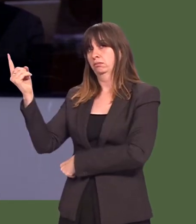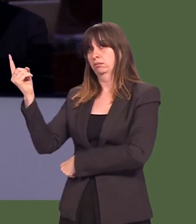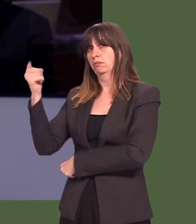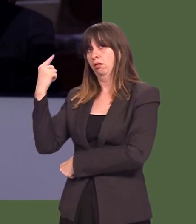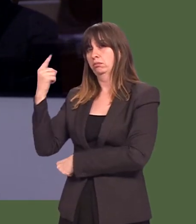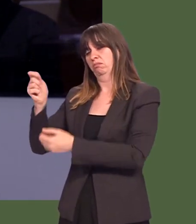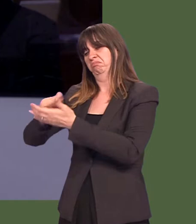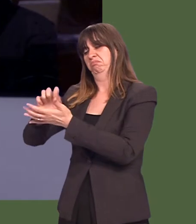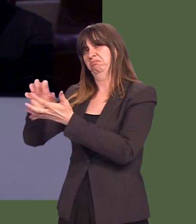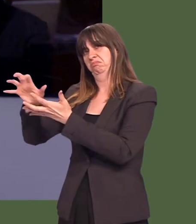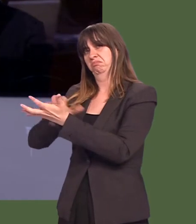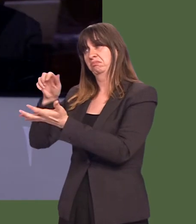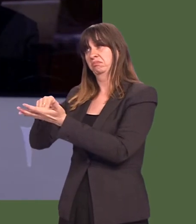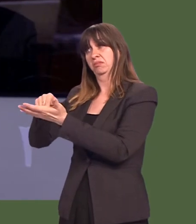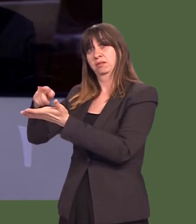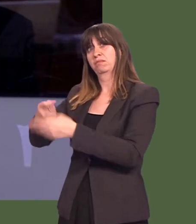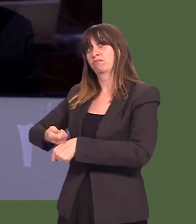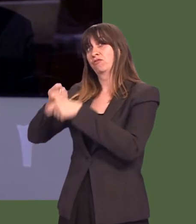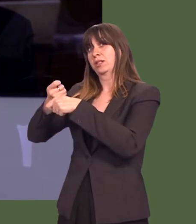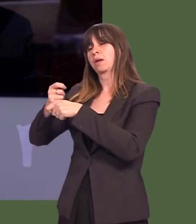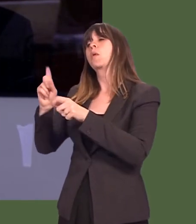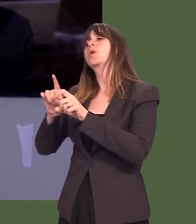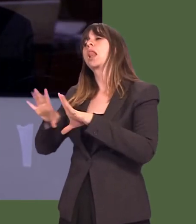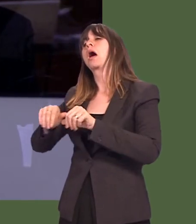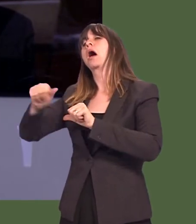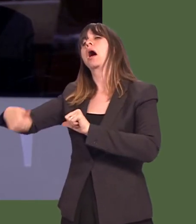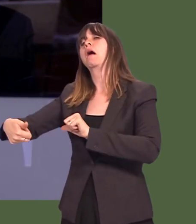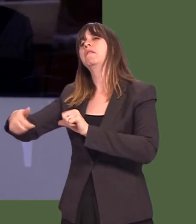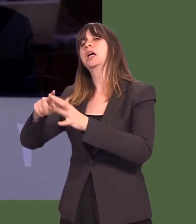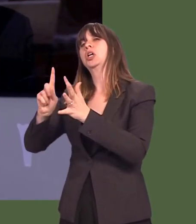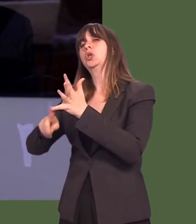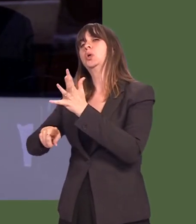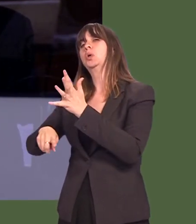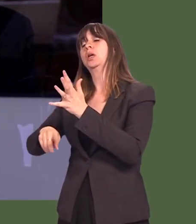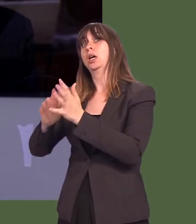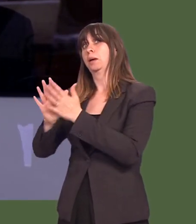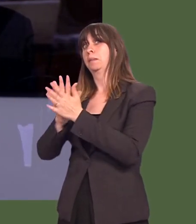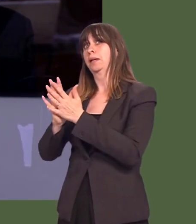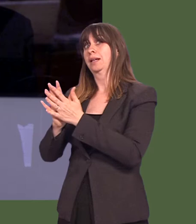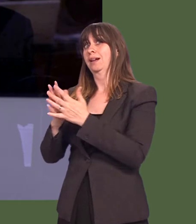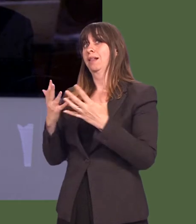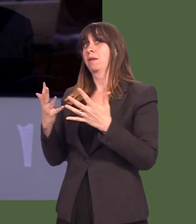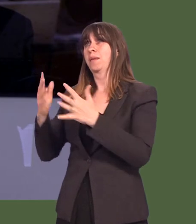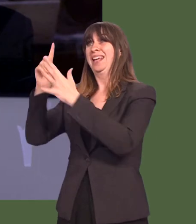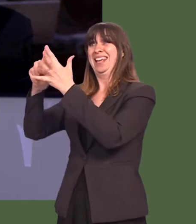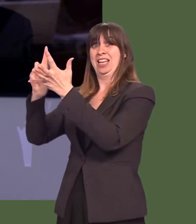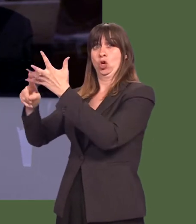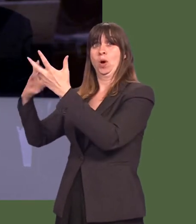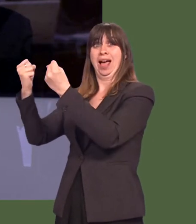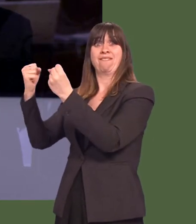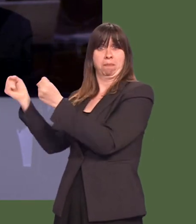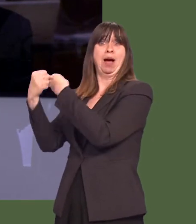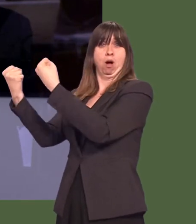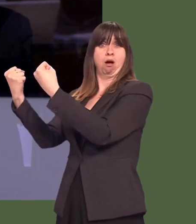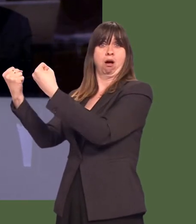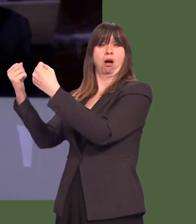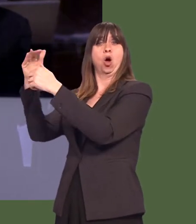which mentions the situation post Brexit that the powers that the EU currently has in terms